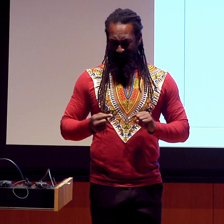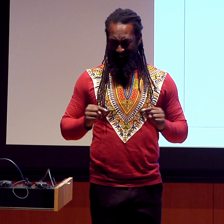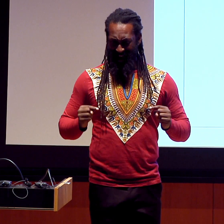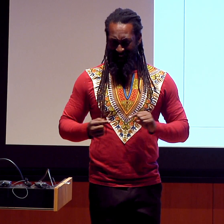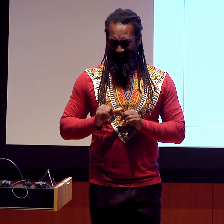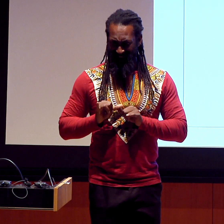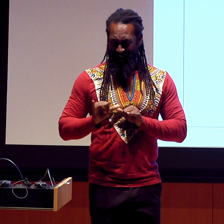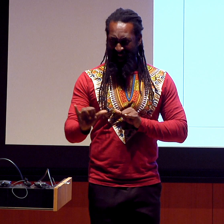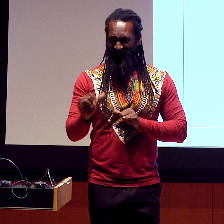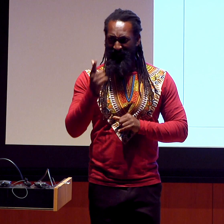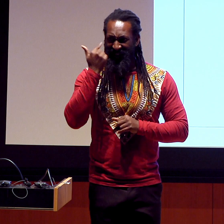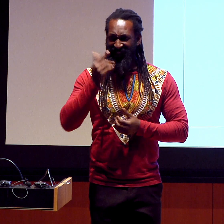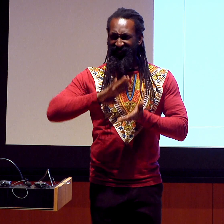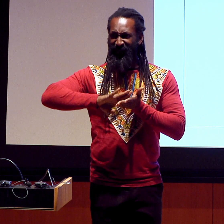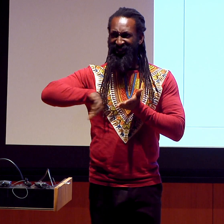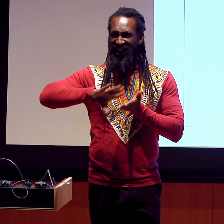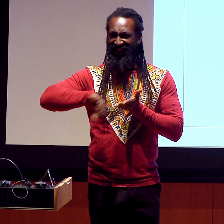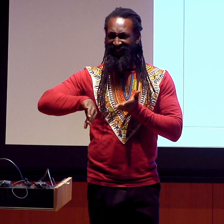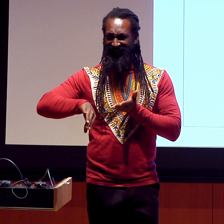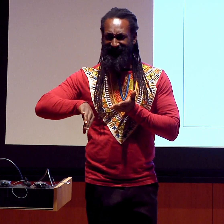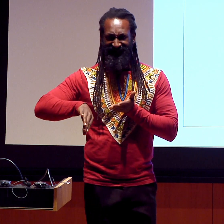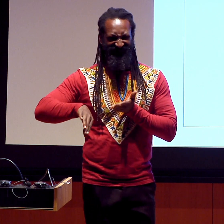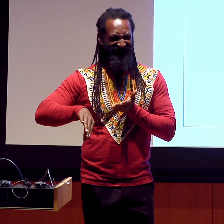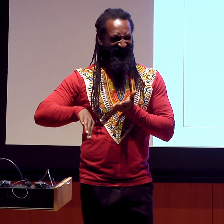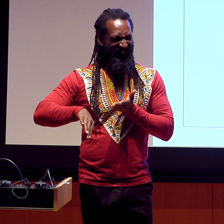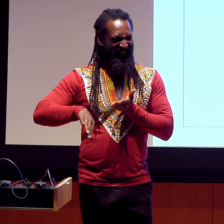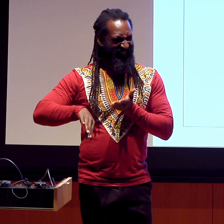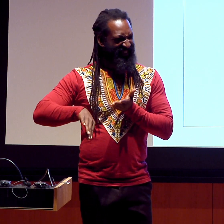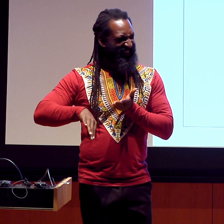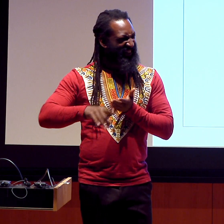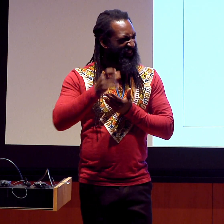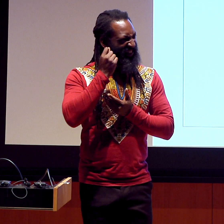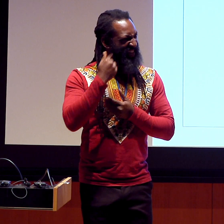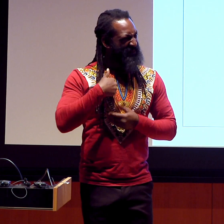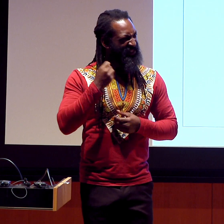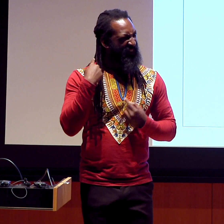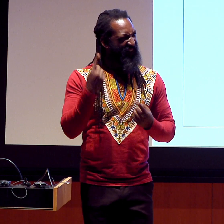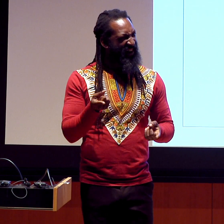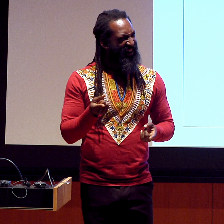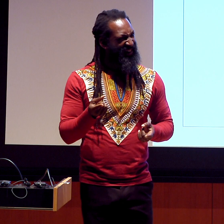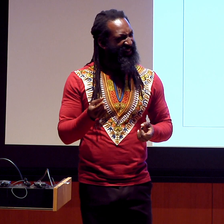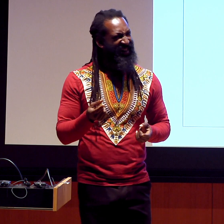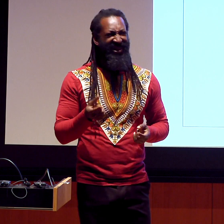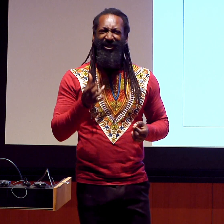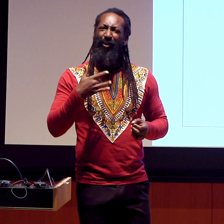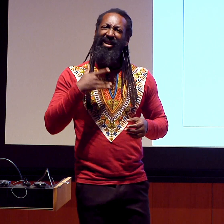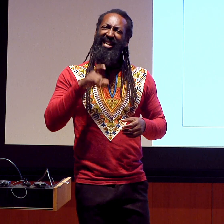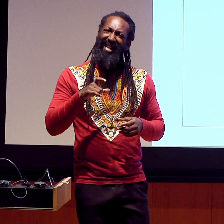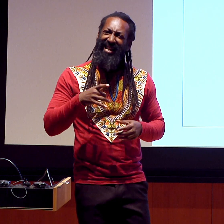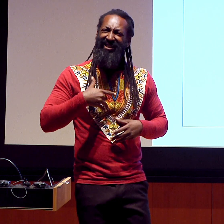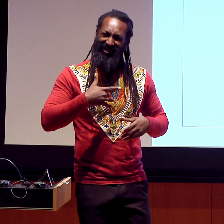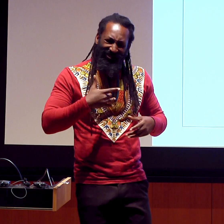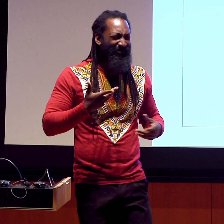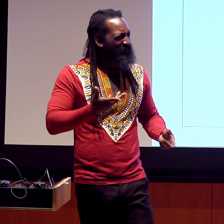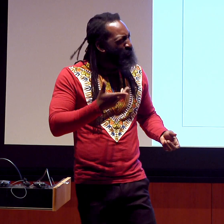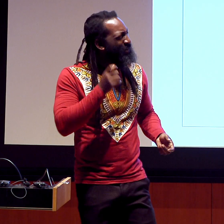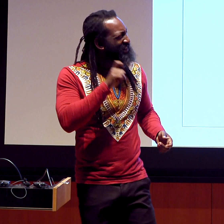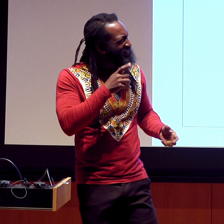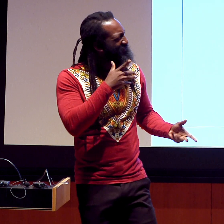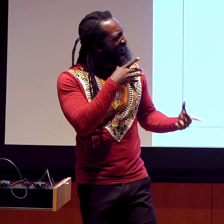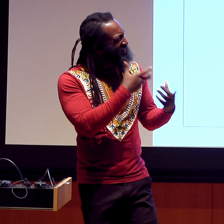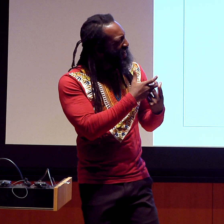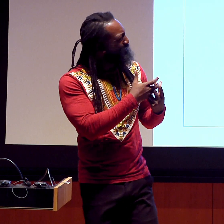But he always felt in pain, forever, because of the fact that he was rejected. You understand me so far?